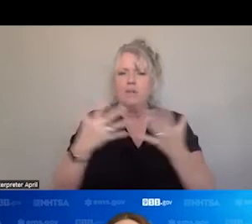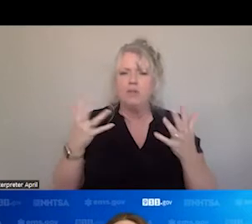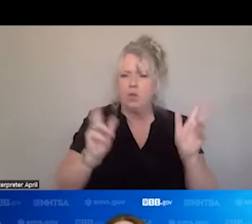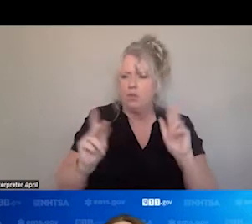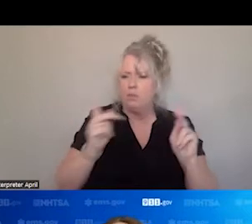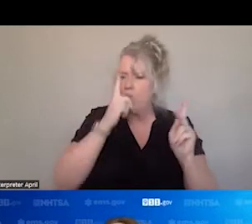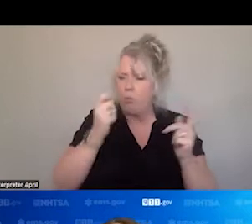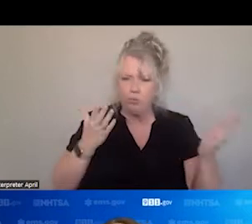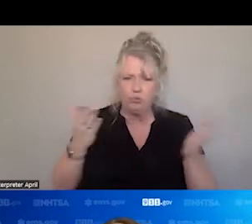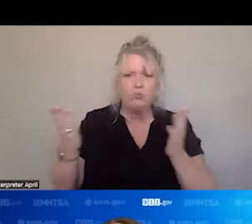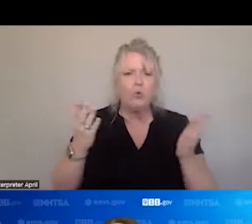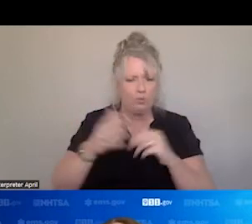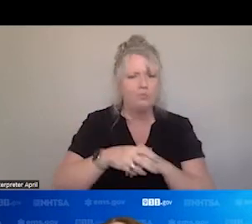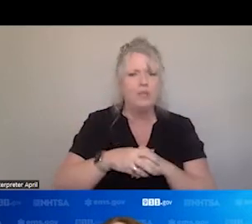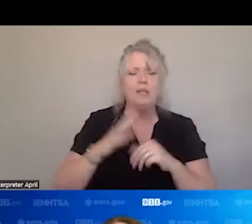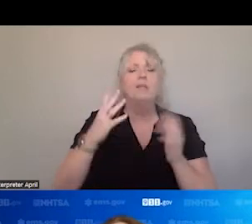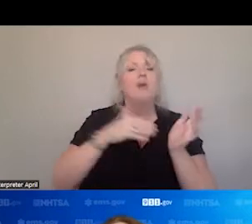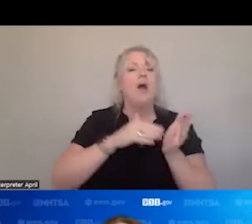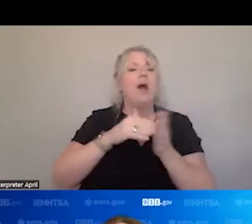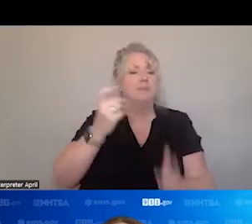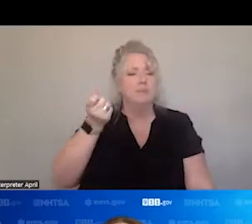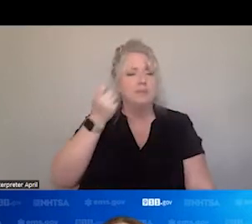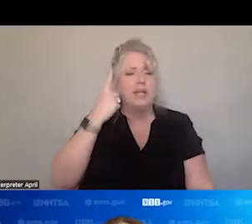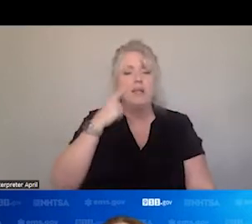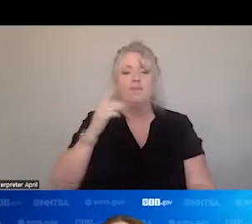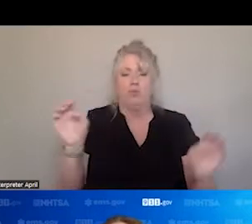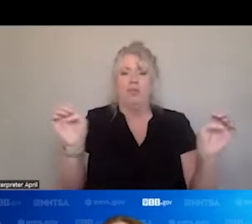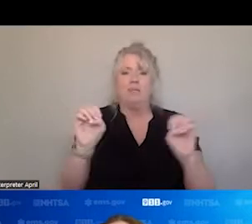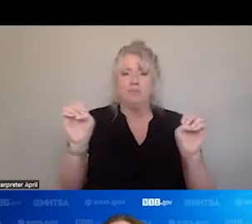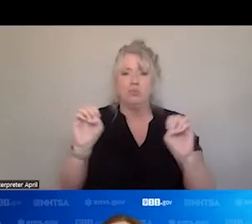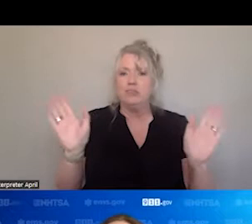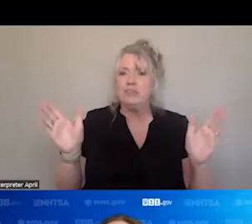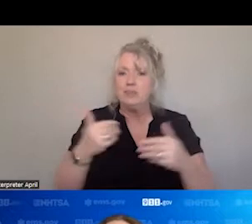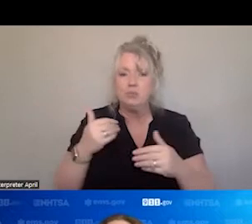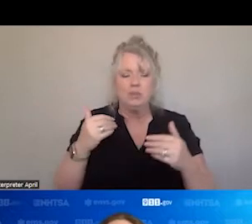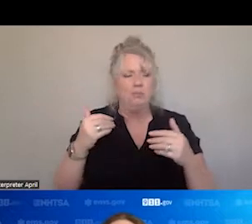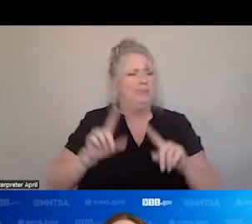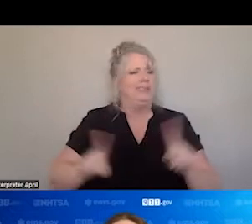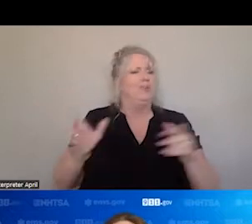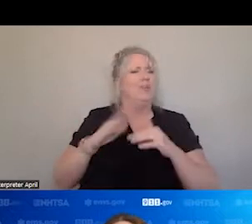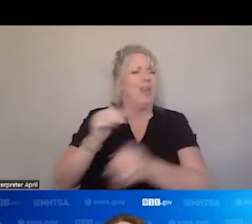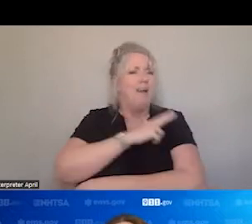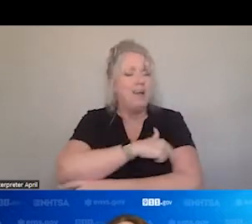BECAUSE WE OFTEN TIMES UNLIKE AN EMERGENCY ROOM, UNLIKE A HOSPITAL SETTING, WE ARE IN PATIENTS